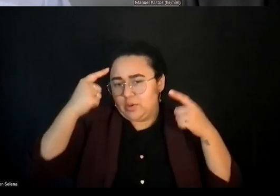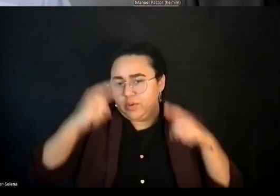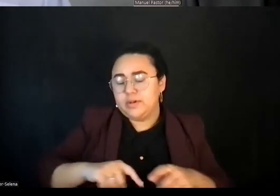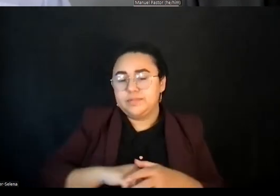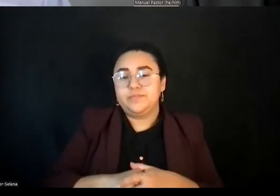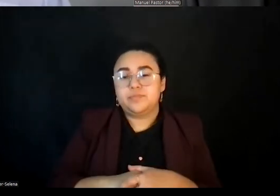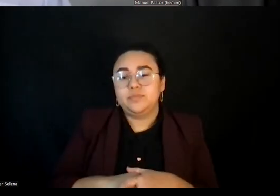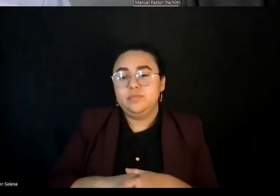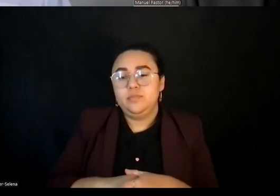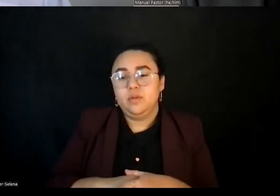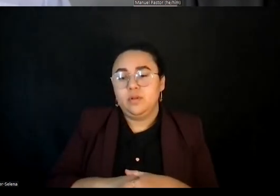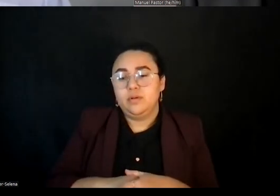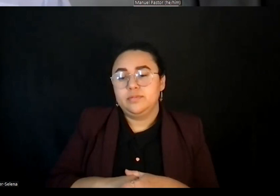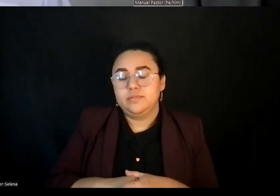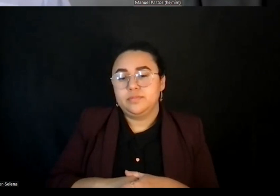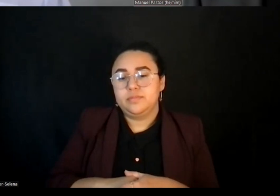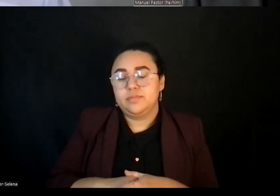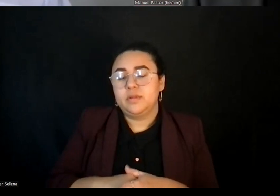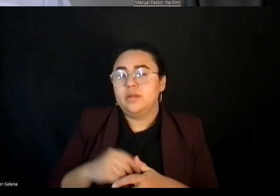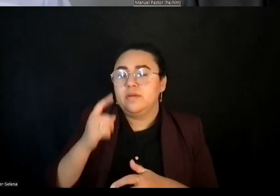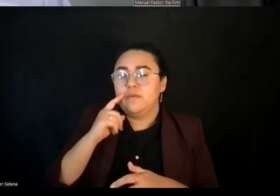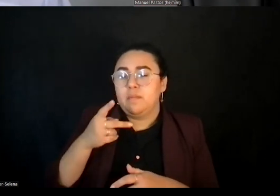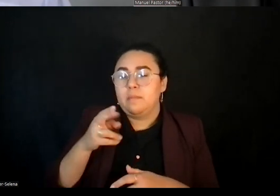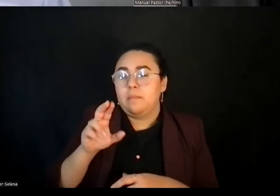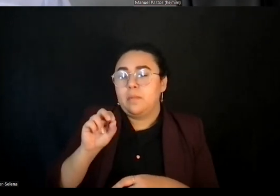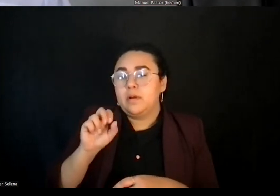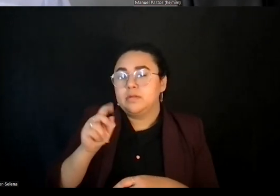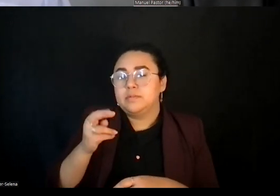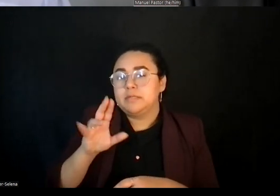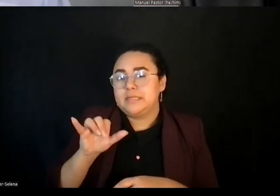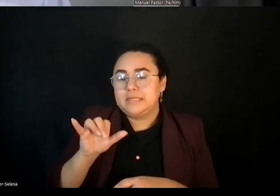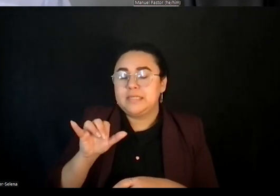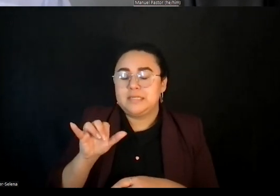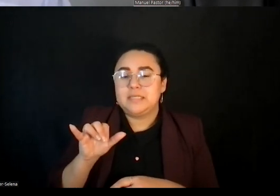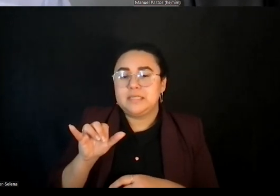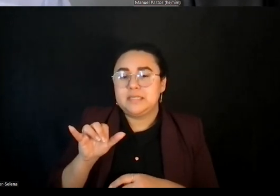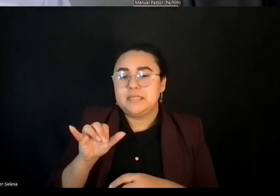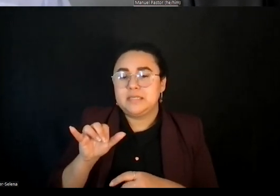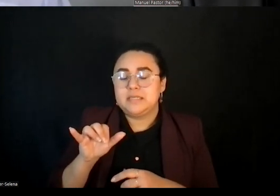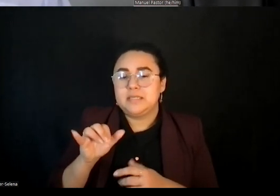And I would even go at another sort of point in terms of prosperity. So I wrote a piece talking about how do we actually address poverty in the United States?